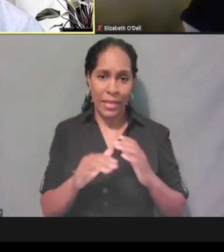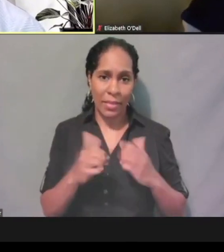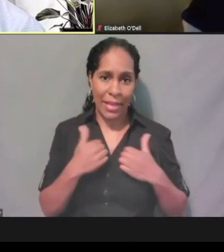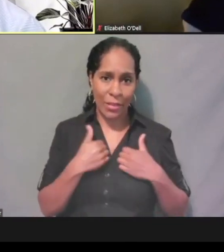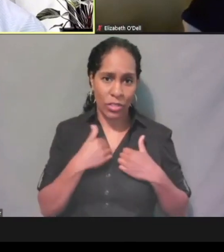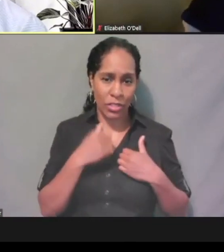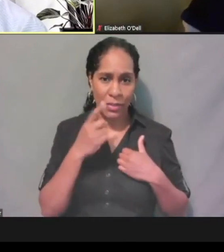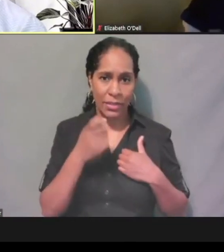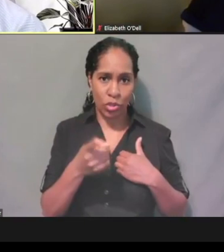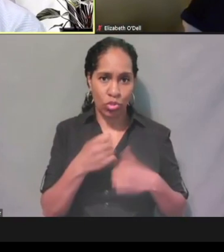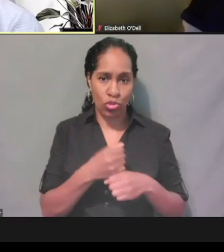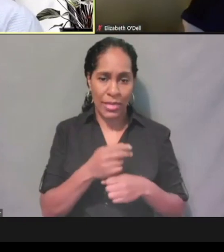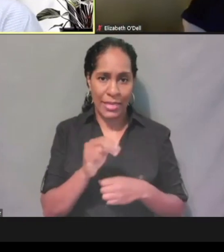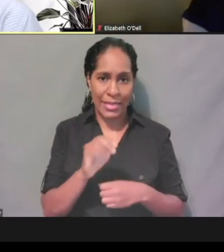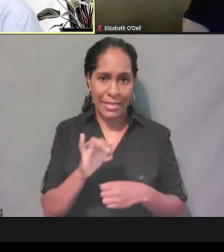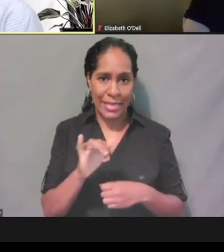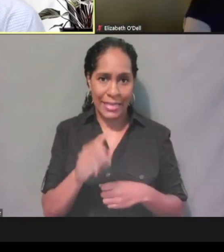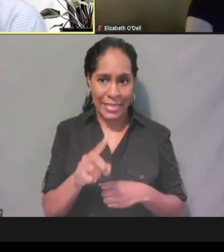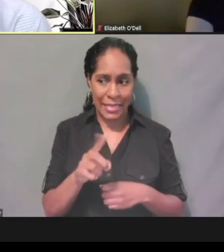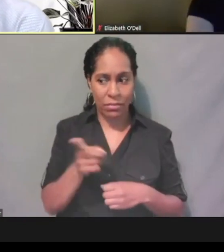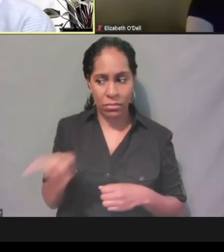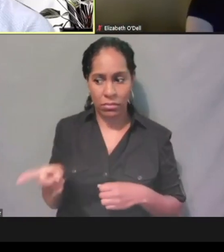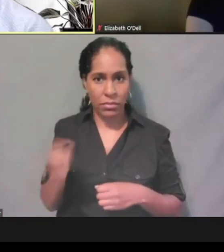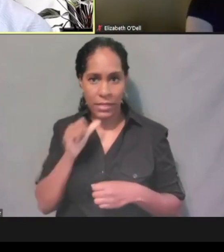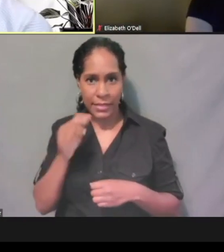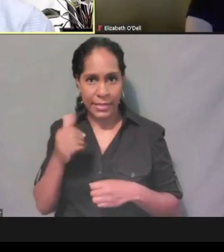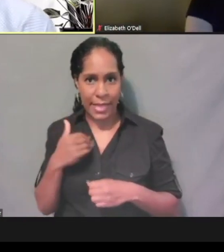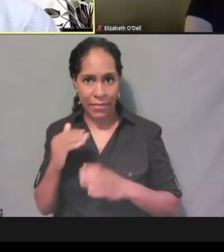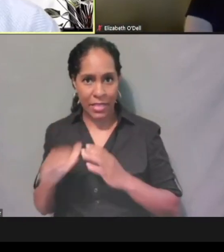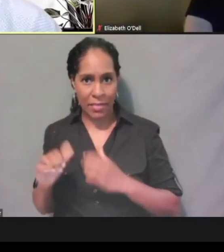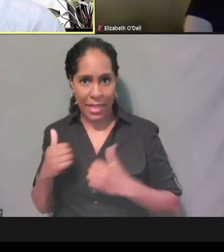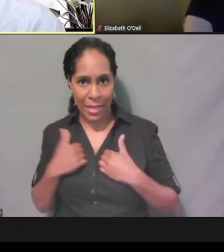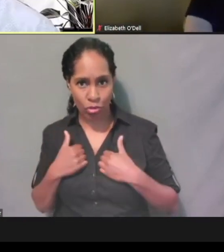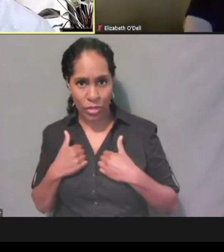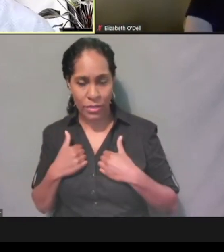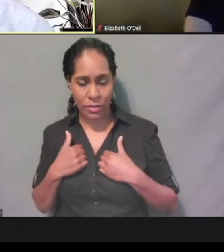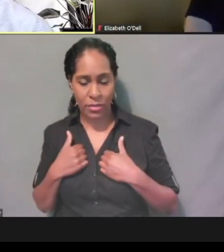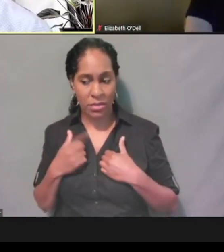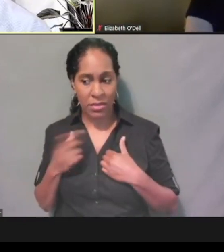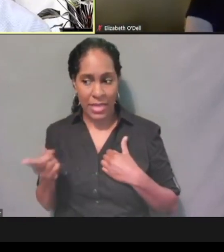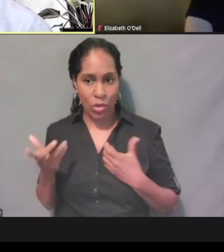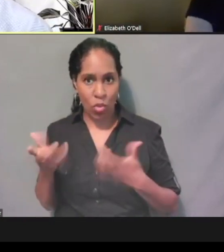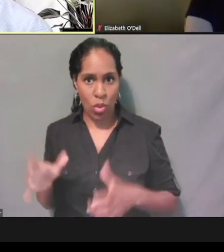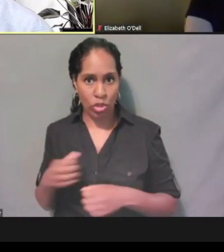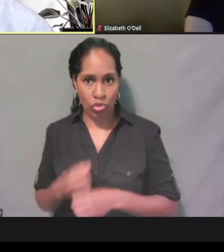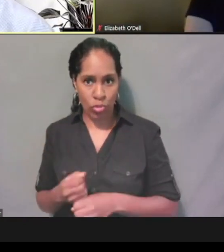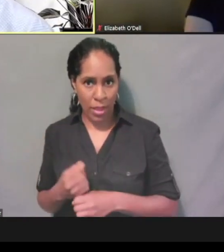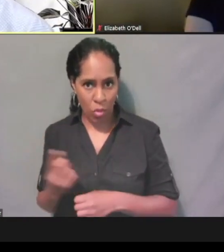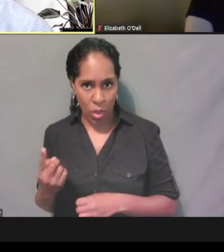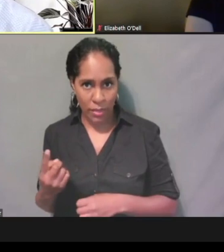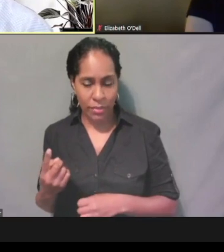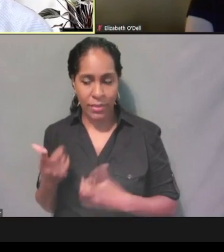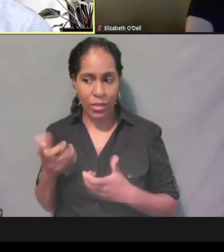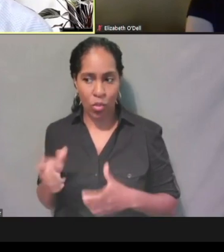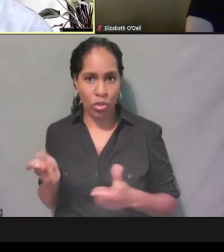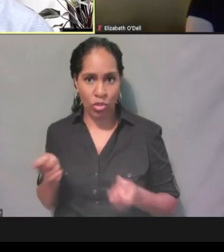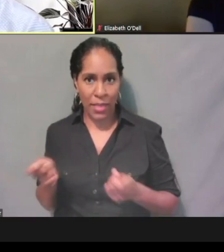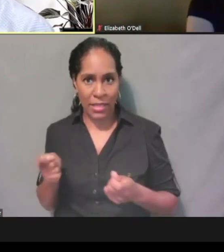you're assisting somebody that doesn't have an email address, nor do they want to create one, nor do they want to manage their ePASS case,